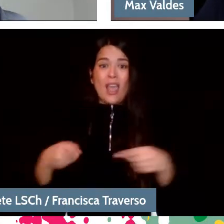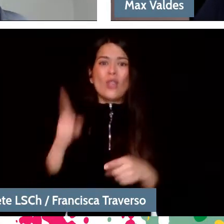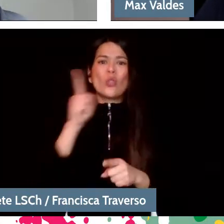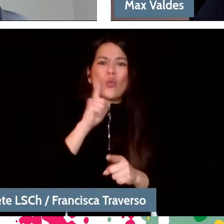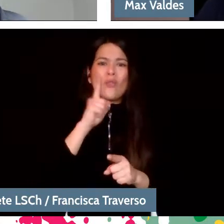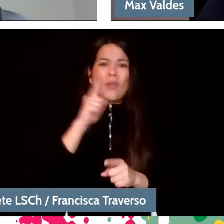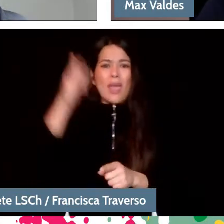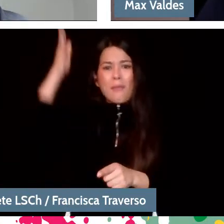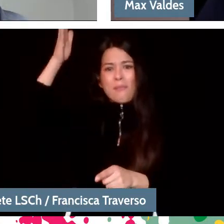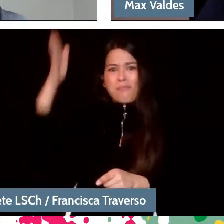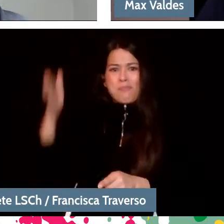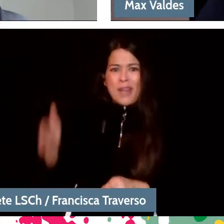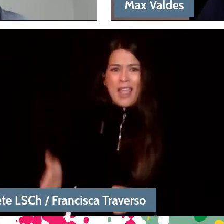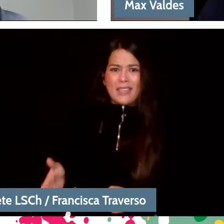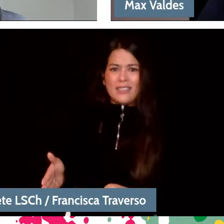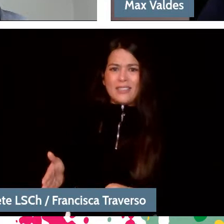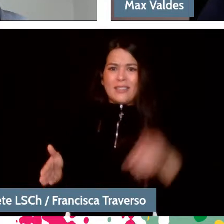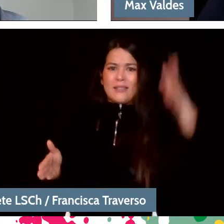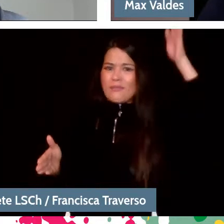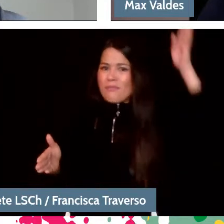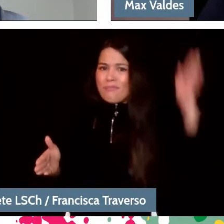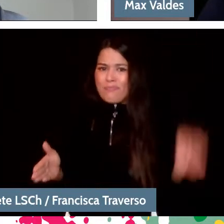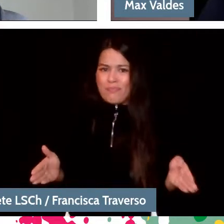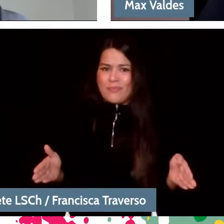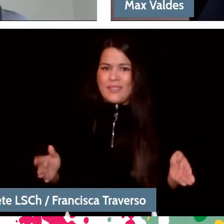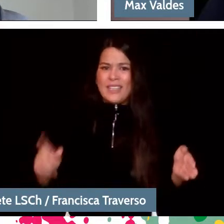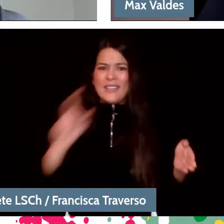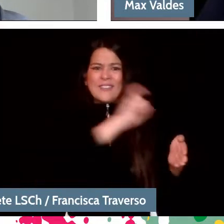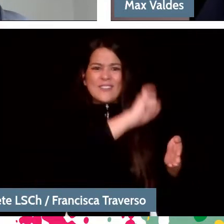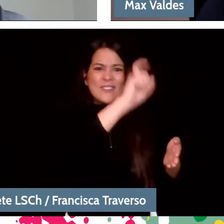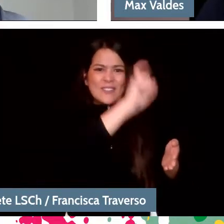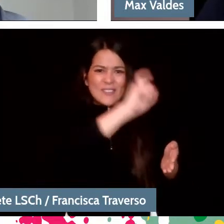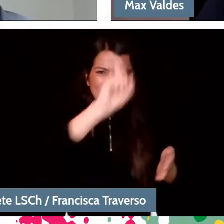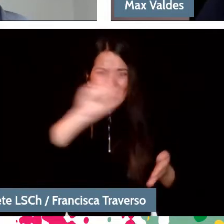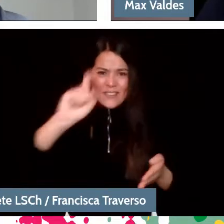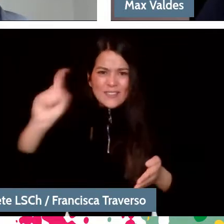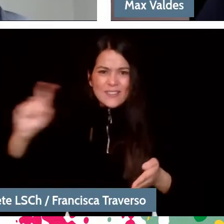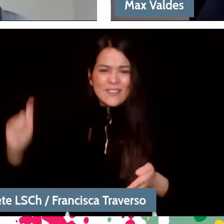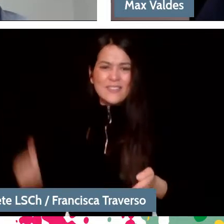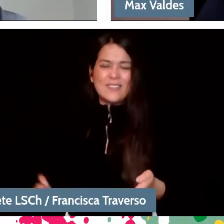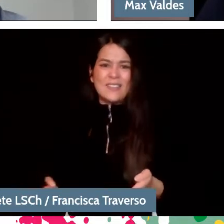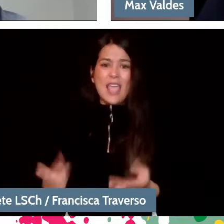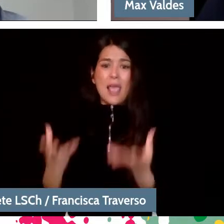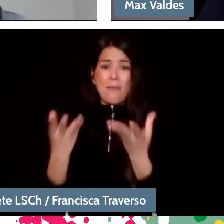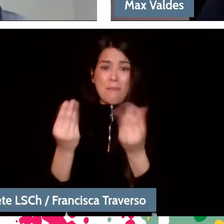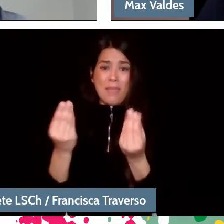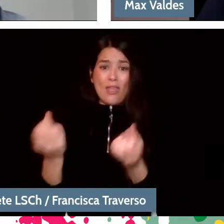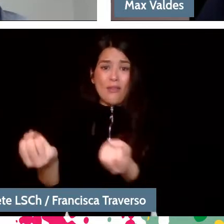and constantly disinfecting the room and in fear of getting infected. But that allowed us, of course,